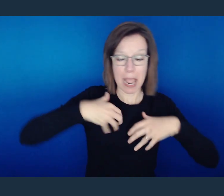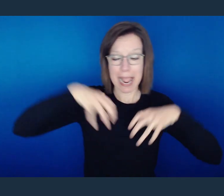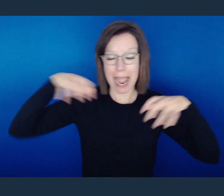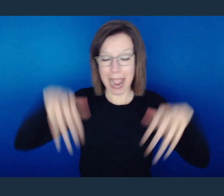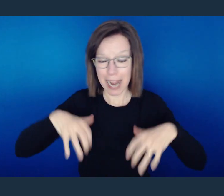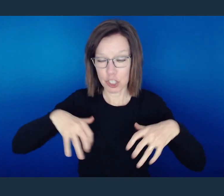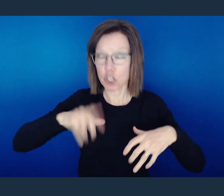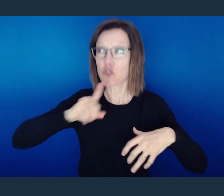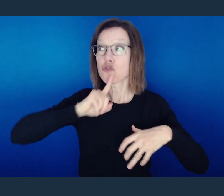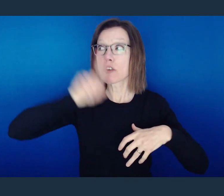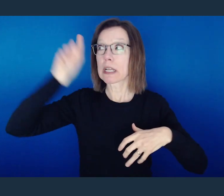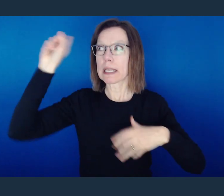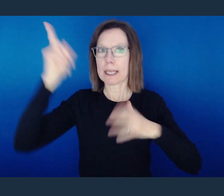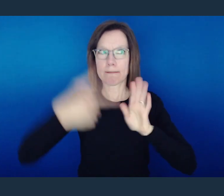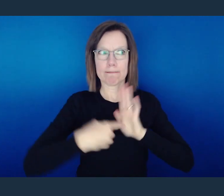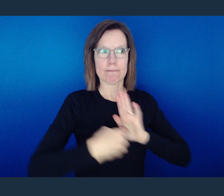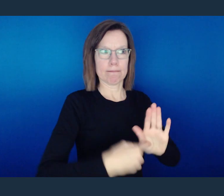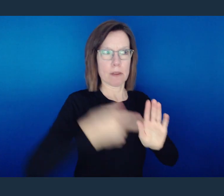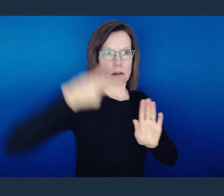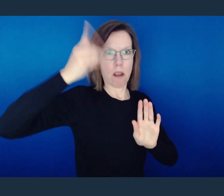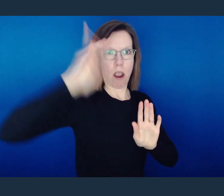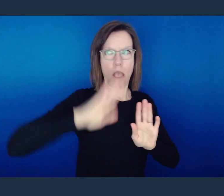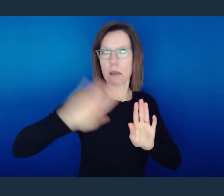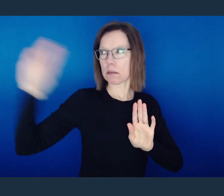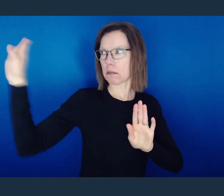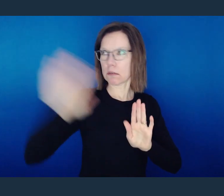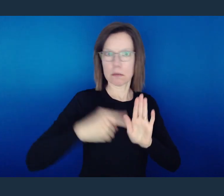what we do is a testimony to who we believe God is.